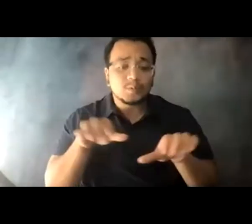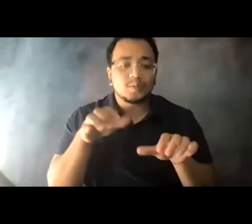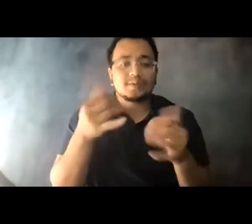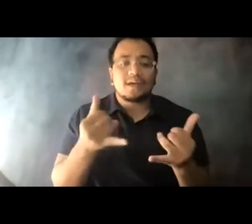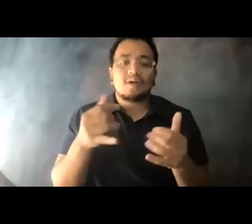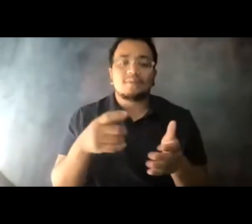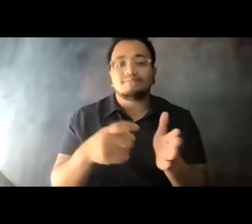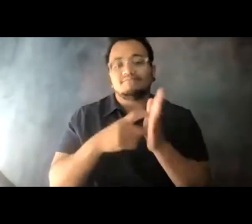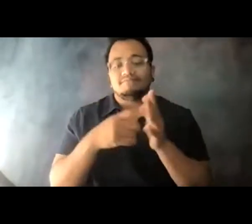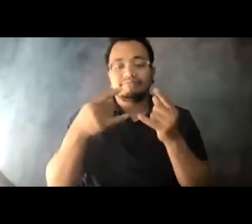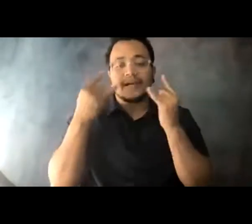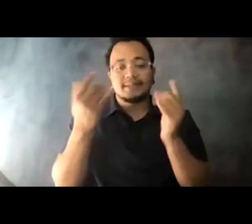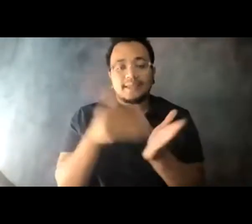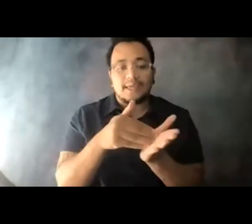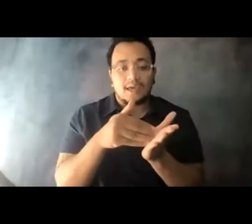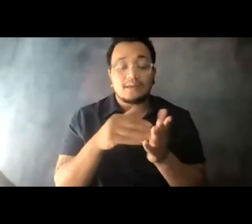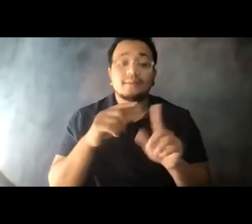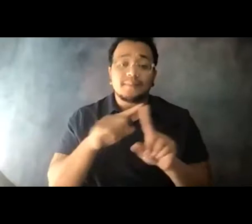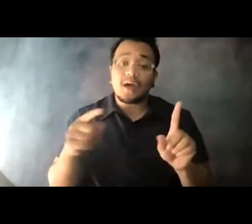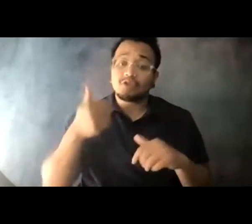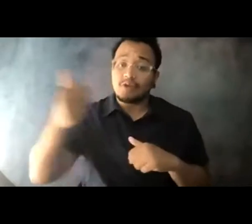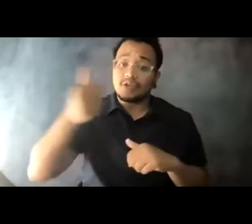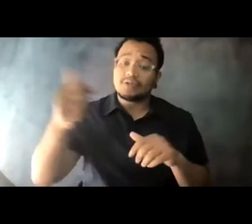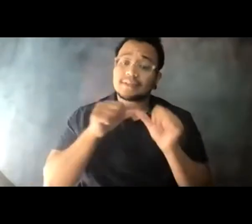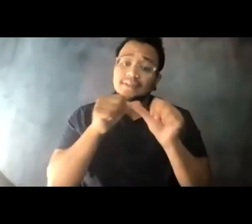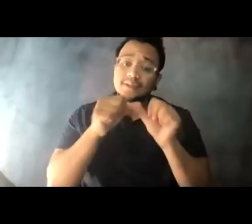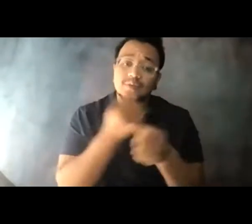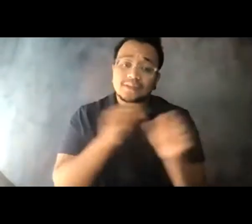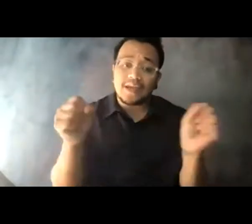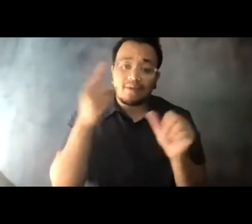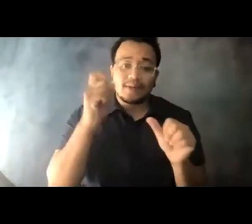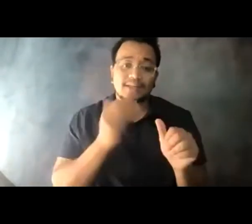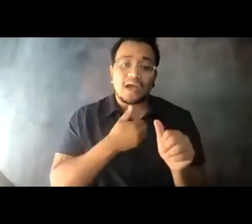14:04:26 However, transit remains safe because our mask mandate has remained in place throughout.